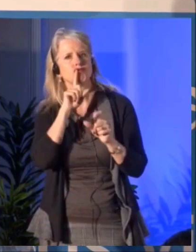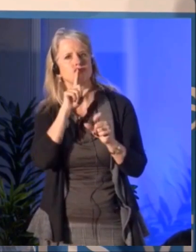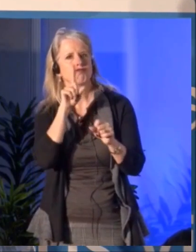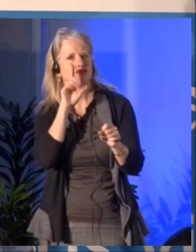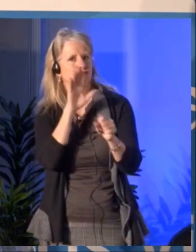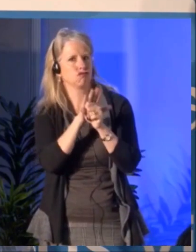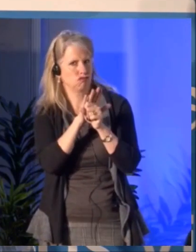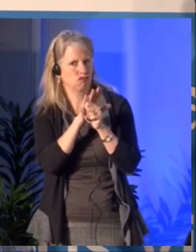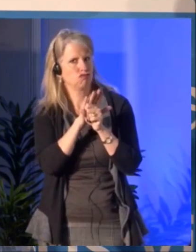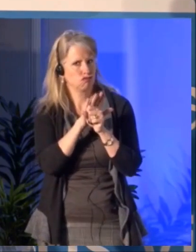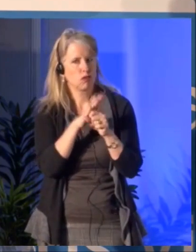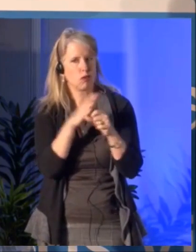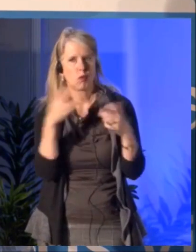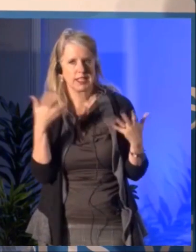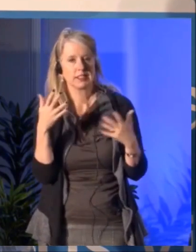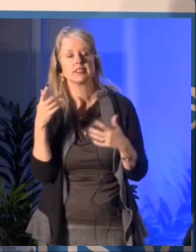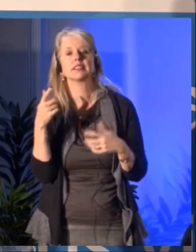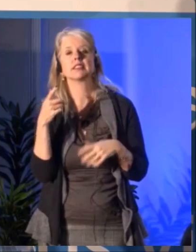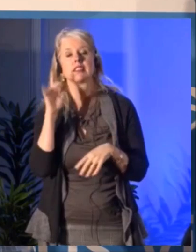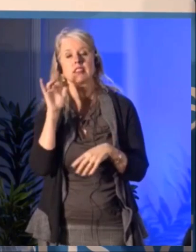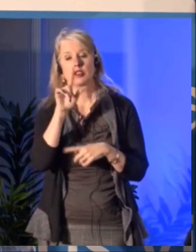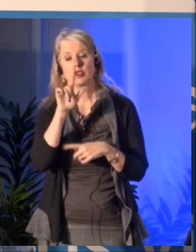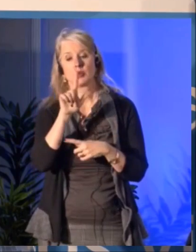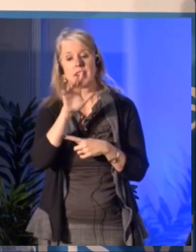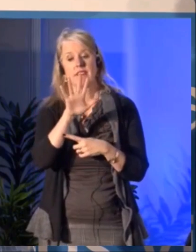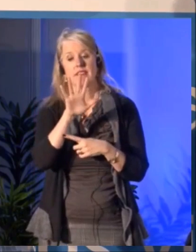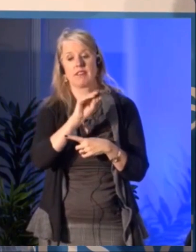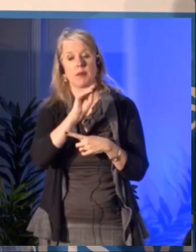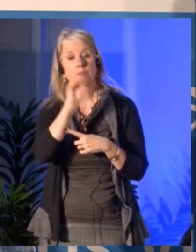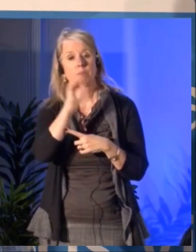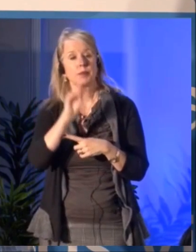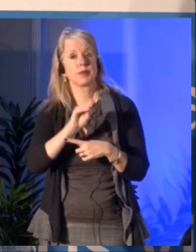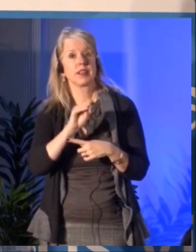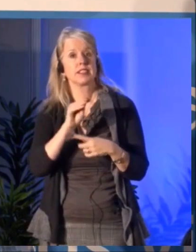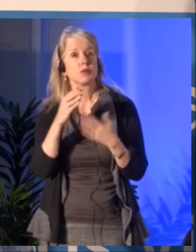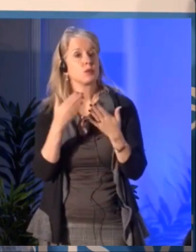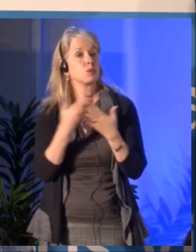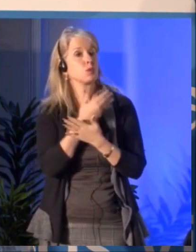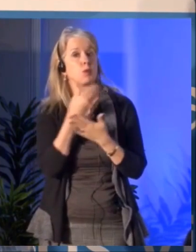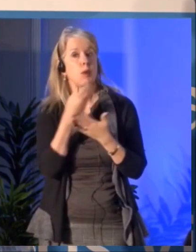and that commitment is that 25% of the new money we are getting,